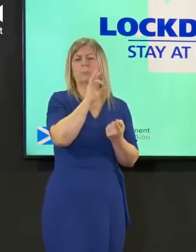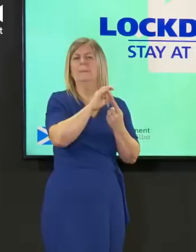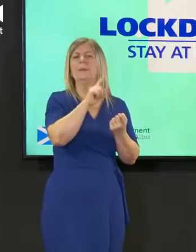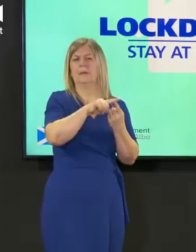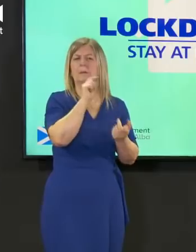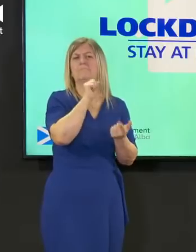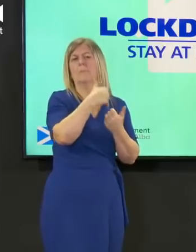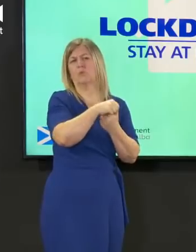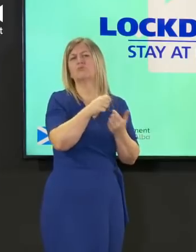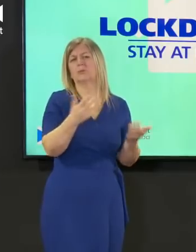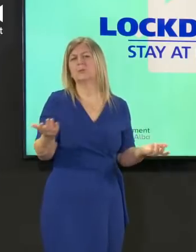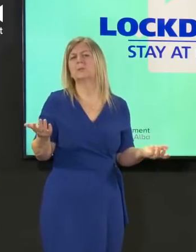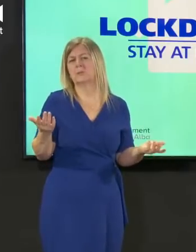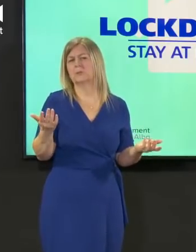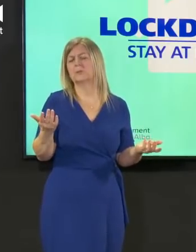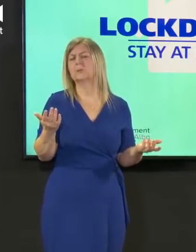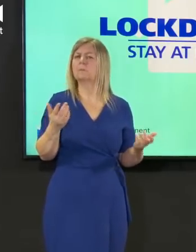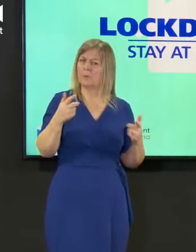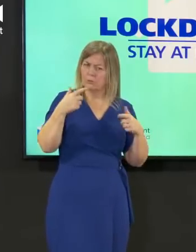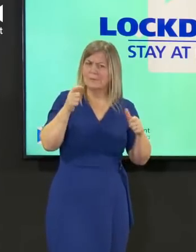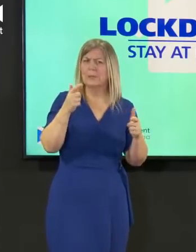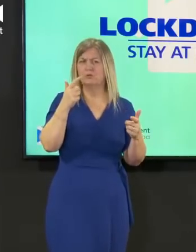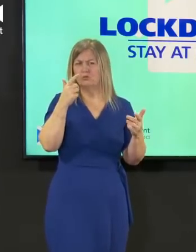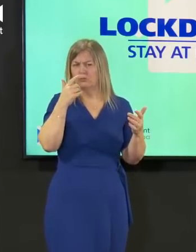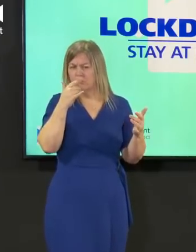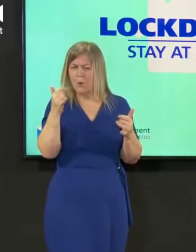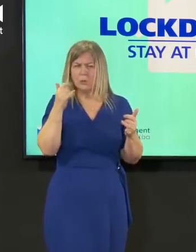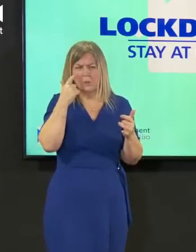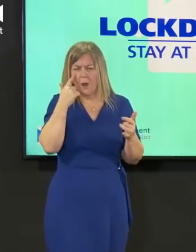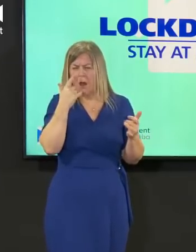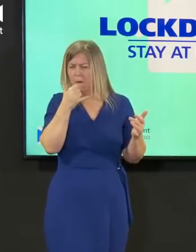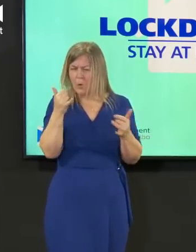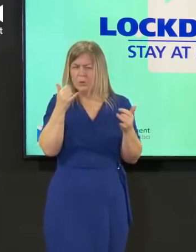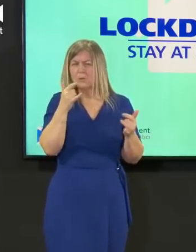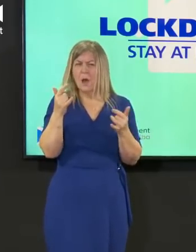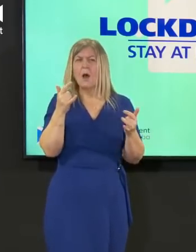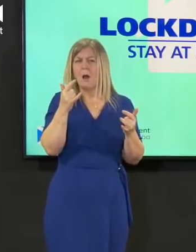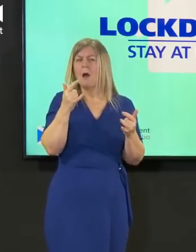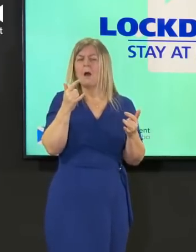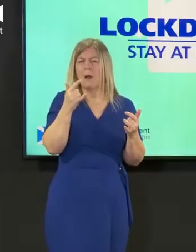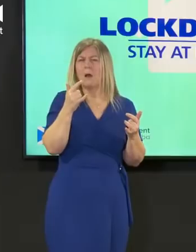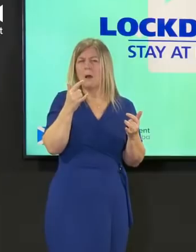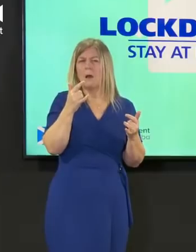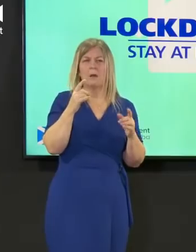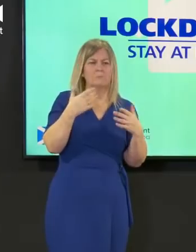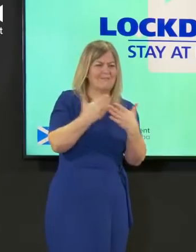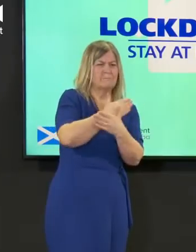a continuous exercise led often by our chief nursing officer but also involving our other